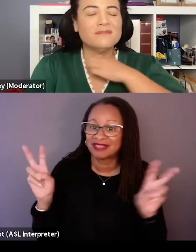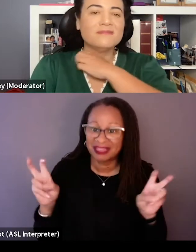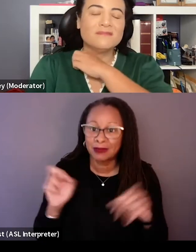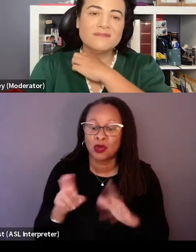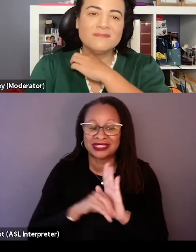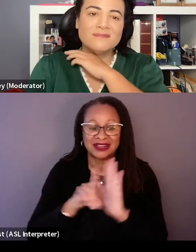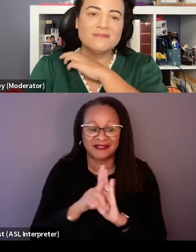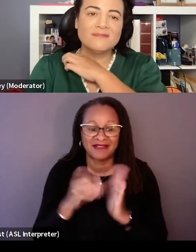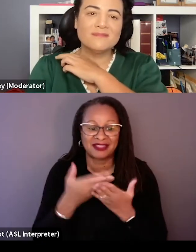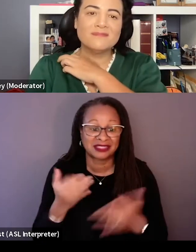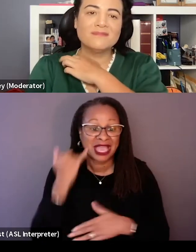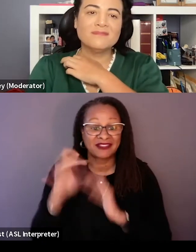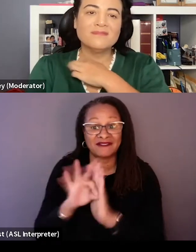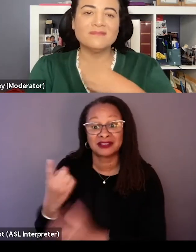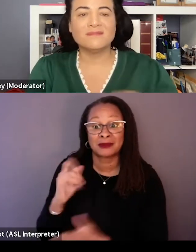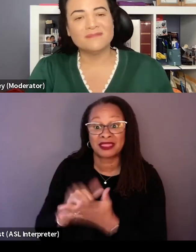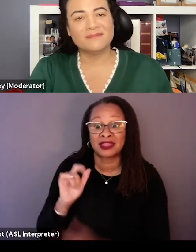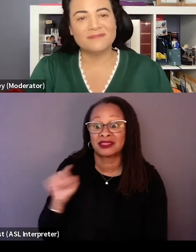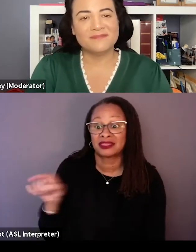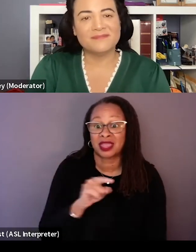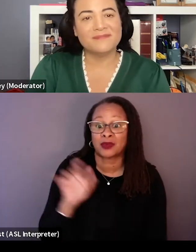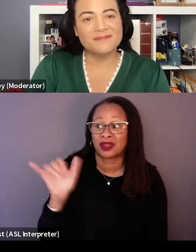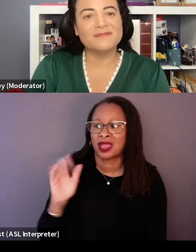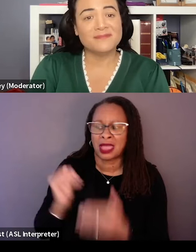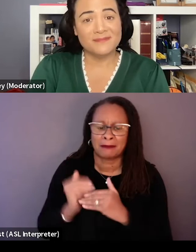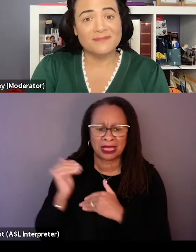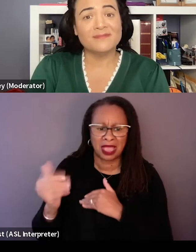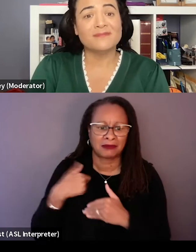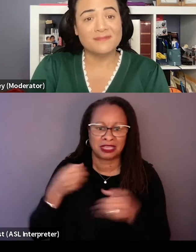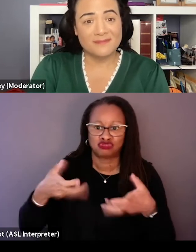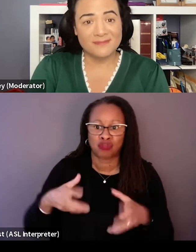But yes, if they found something that they were like, this is beyond me just dropping the marker in and you finding it later,